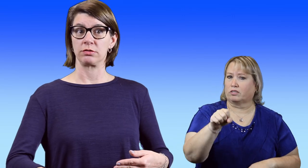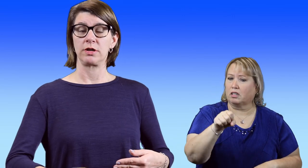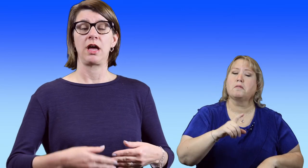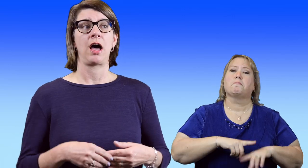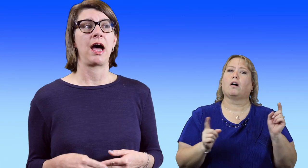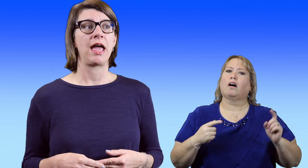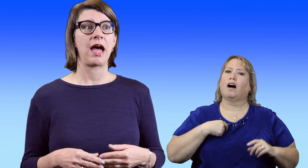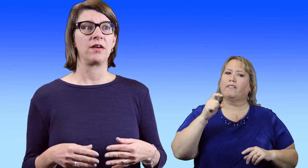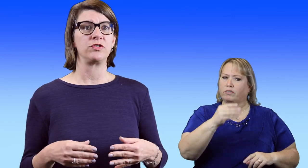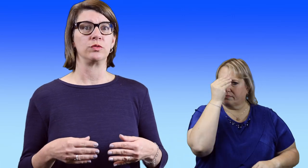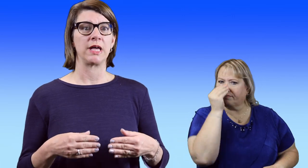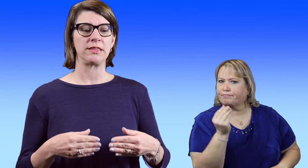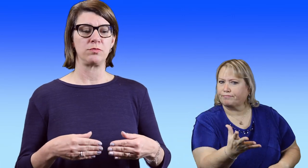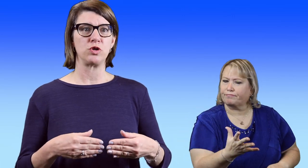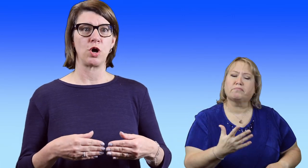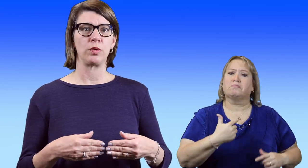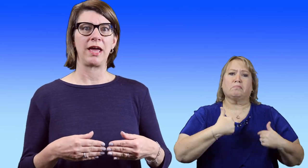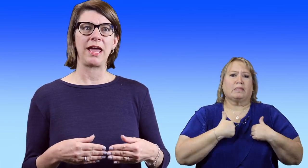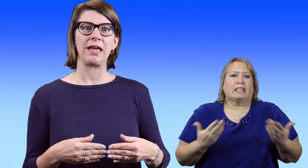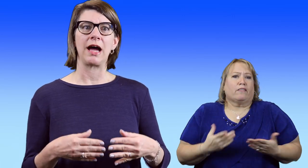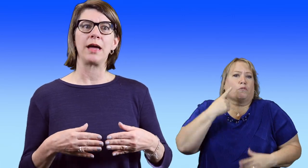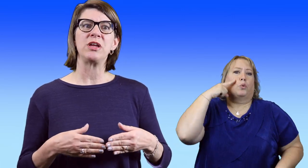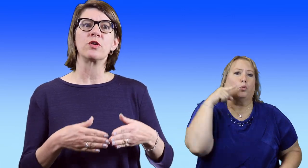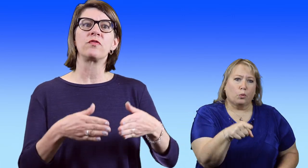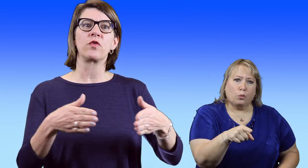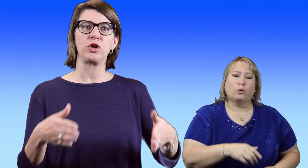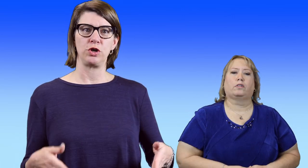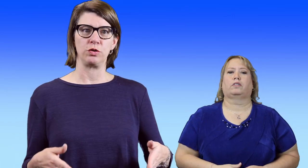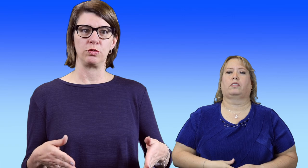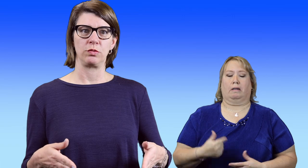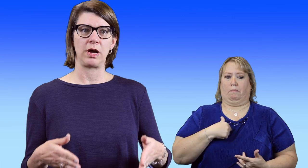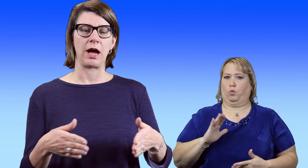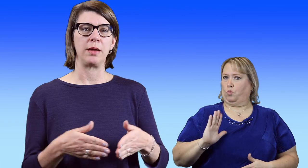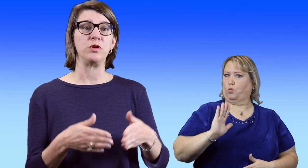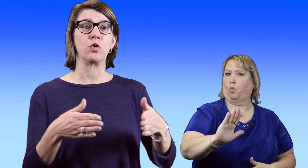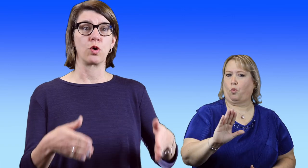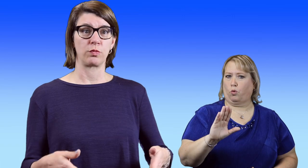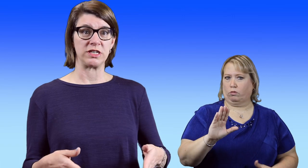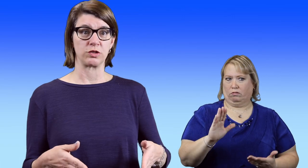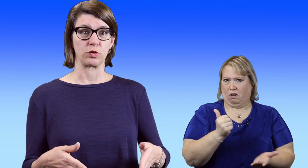I have to let them know that hey, I'm here for you. I'm your resource.